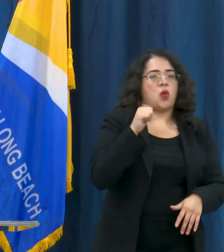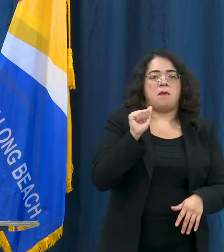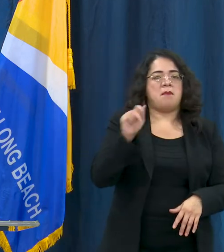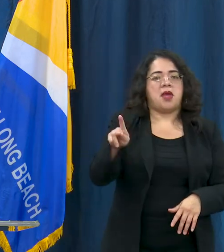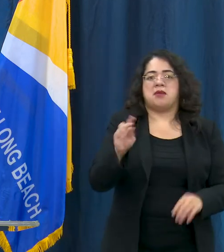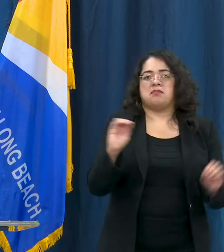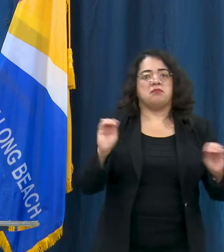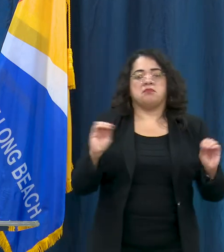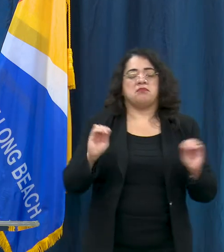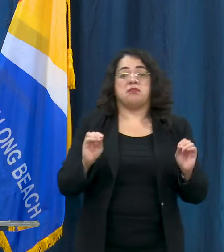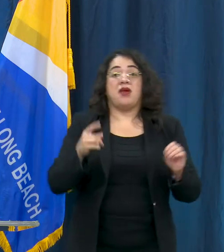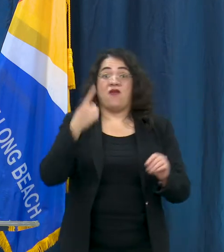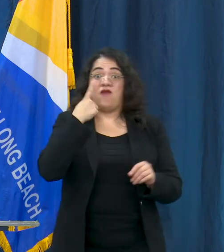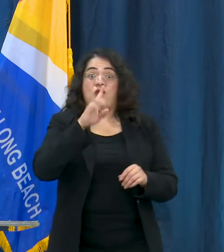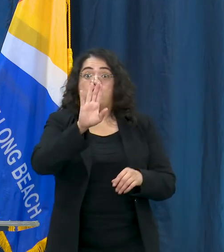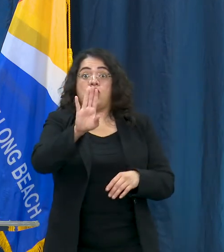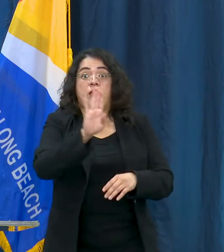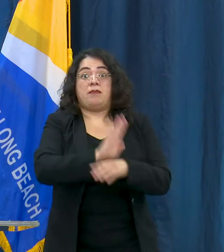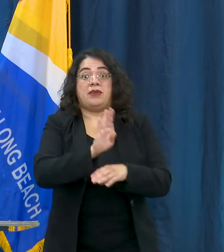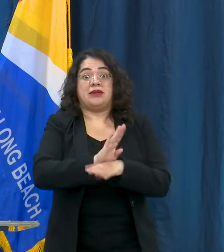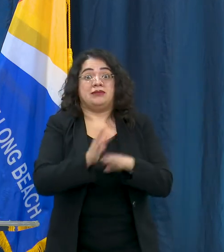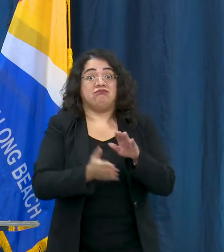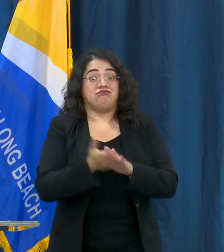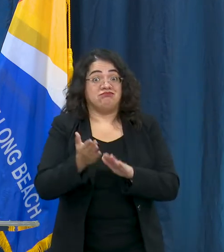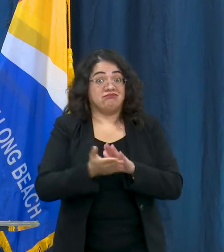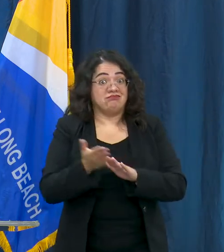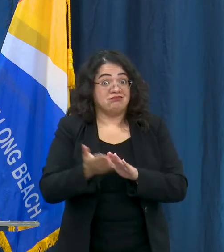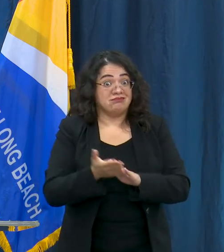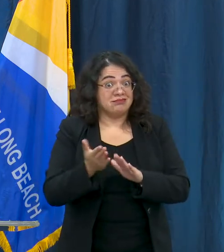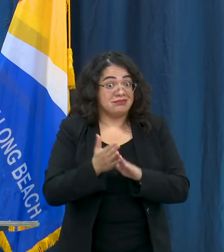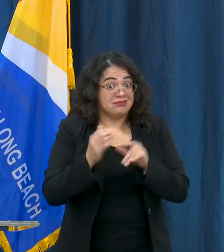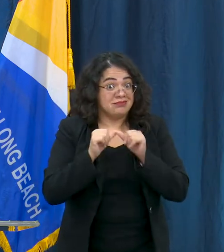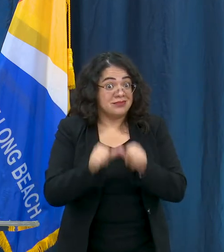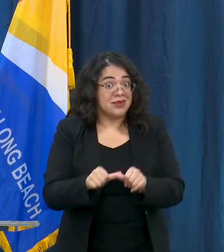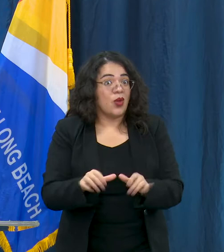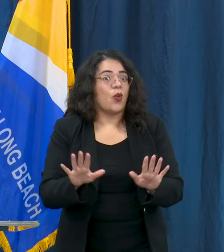business perspective it makes sense to follow and be as safe as possible in